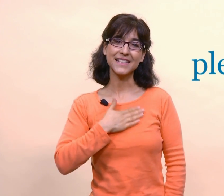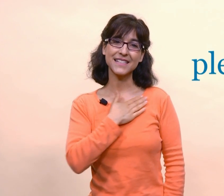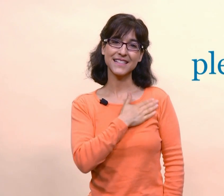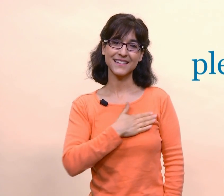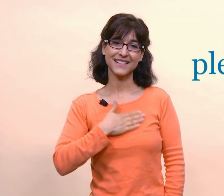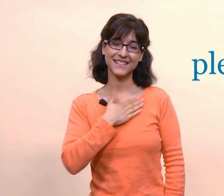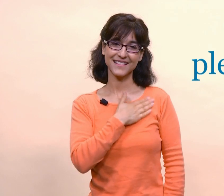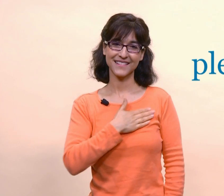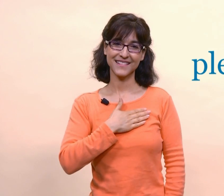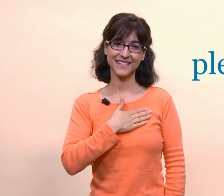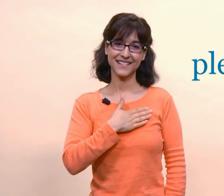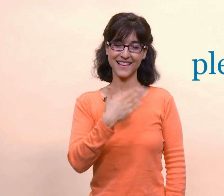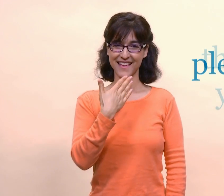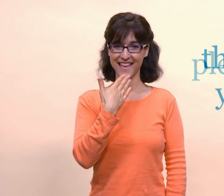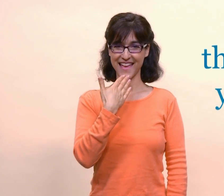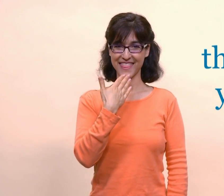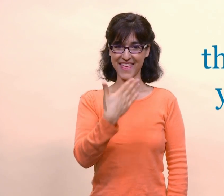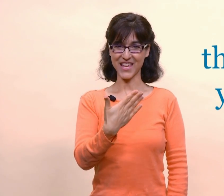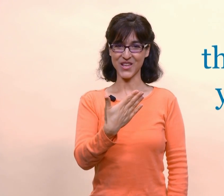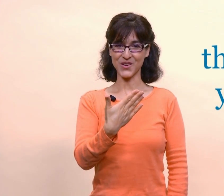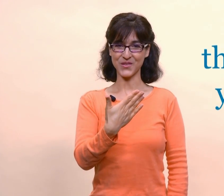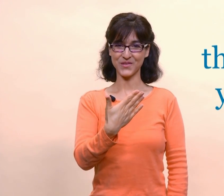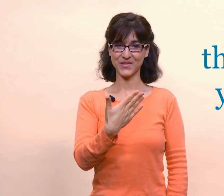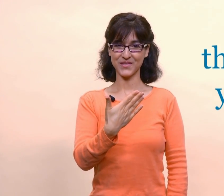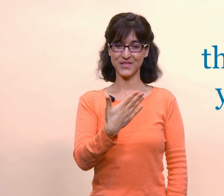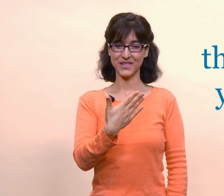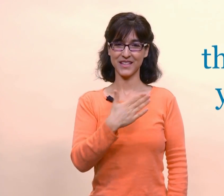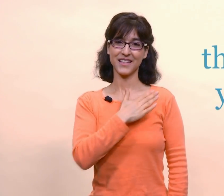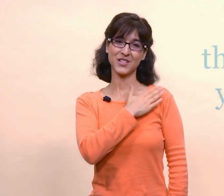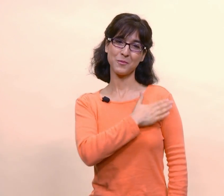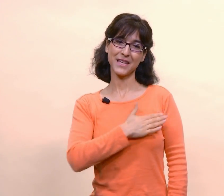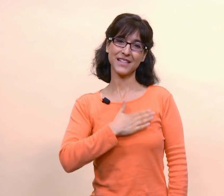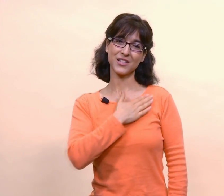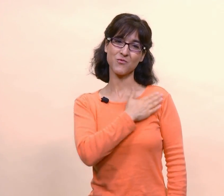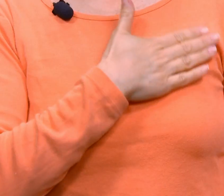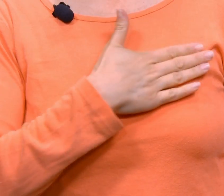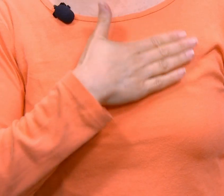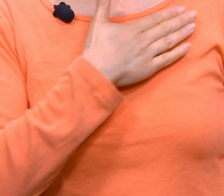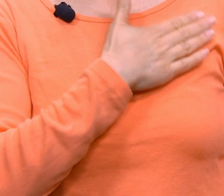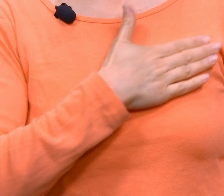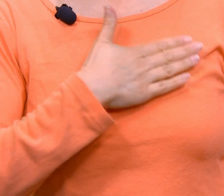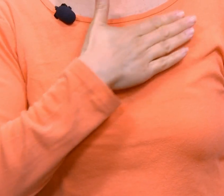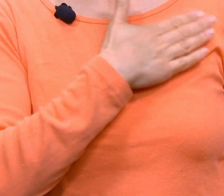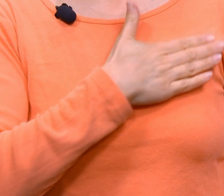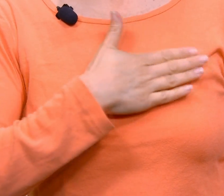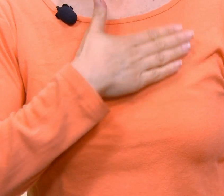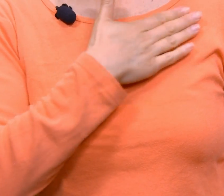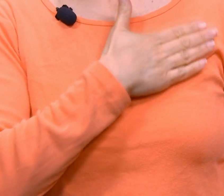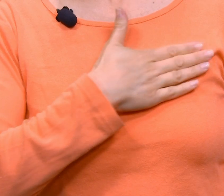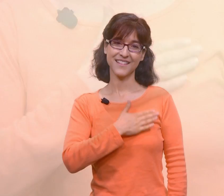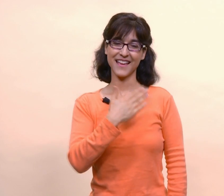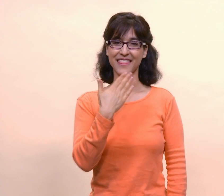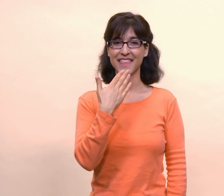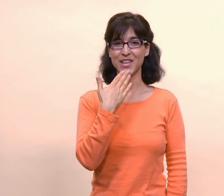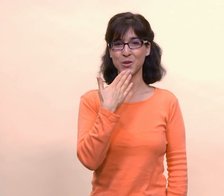Please and thank you. So please is rubbing your heart, and thank you